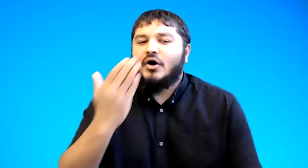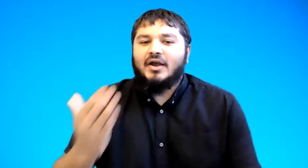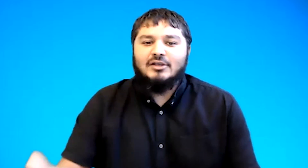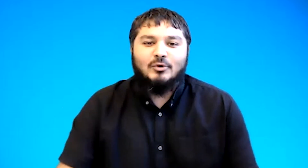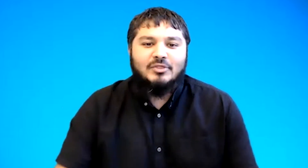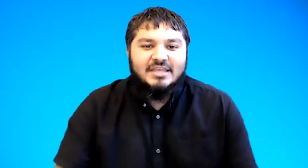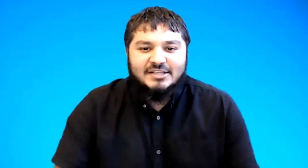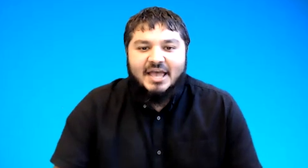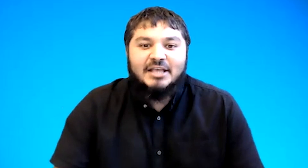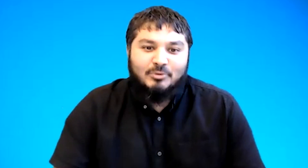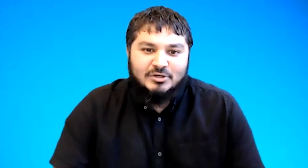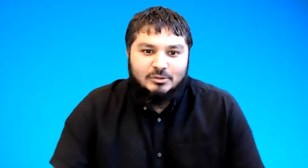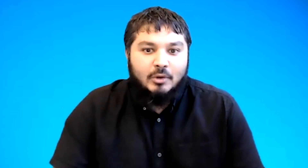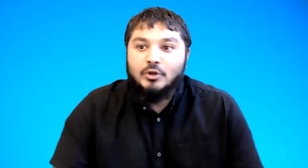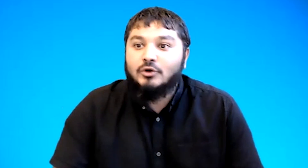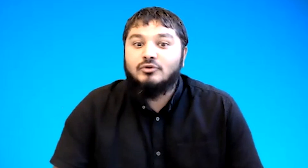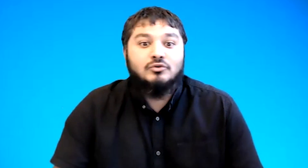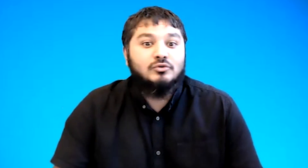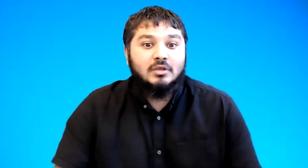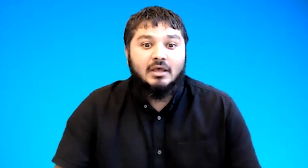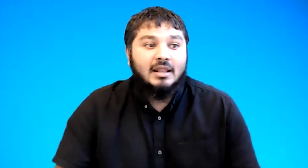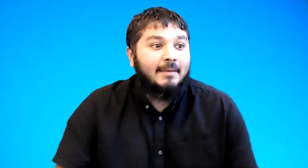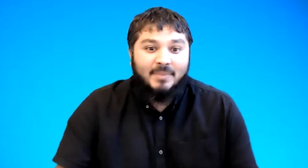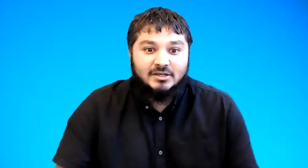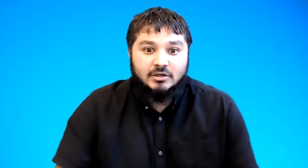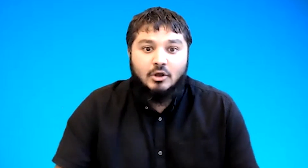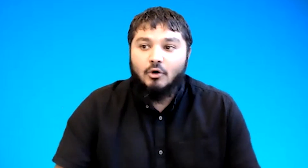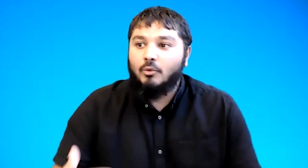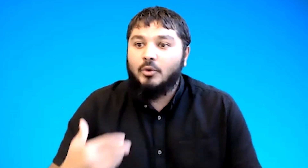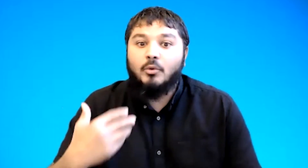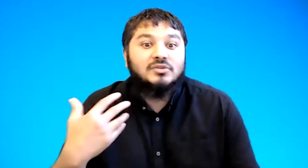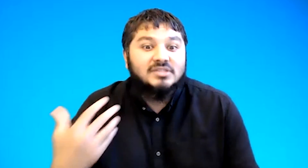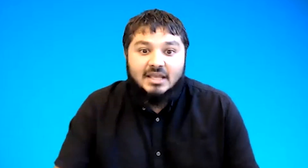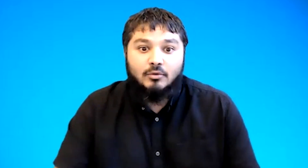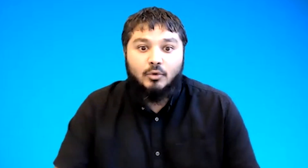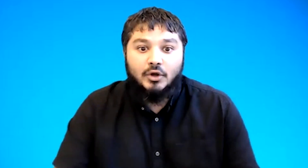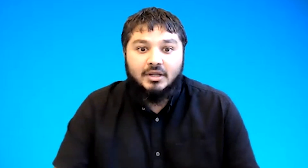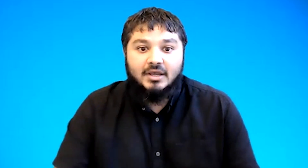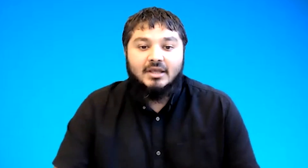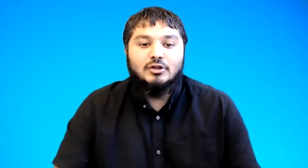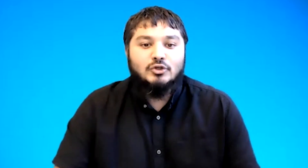okay so these are expressions where we don't use lit pattern or we won't say the word do